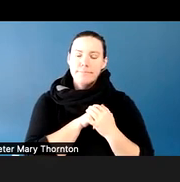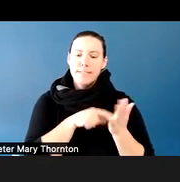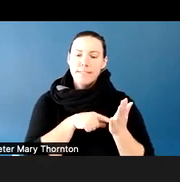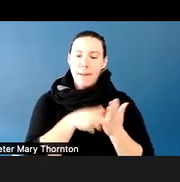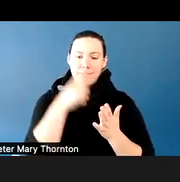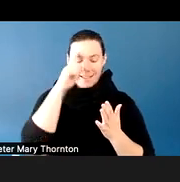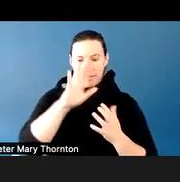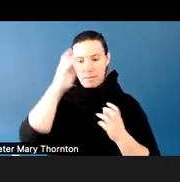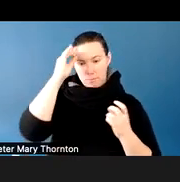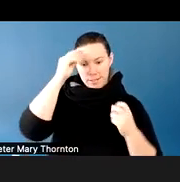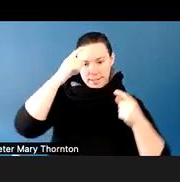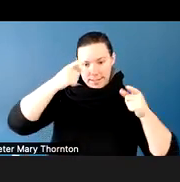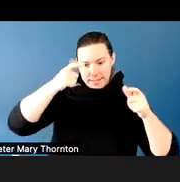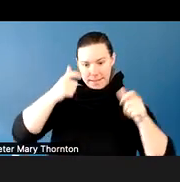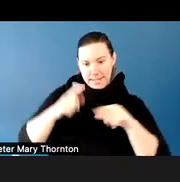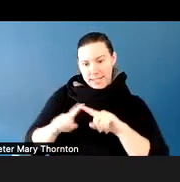It's going to be harder the more dysregulated you are.